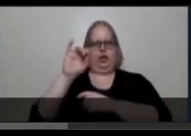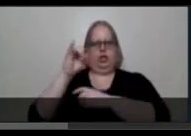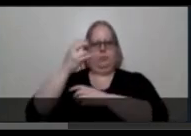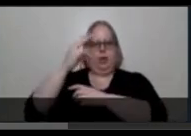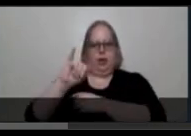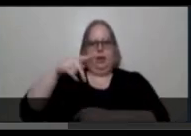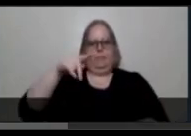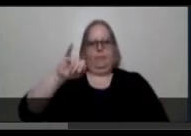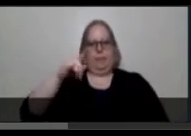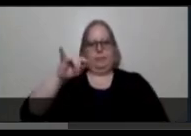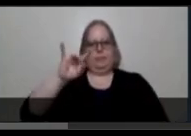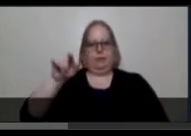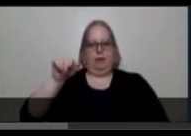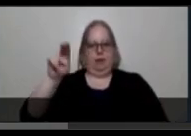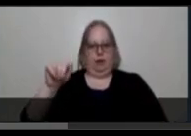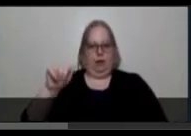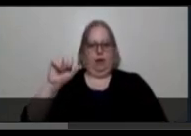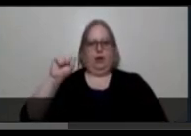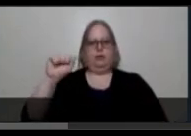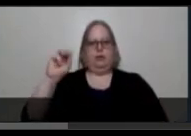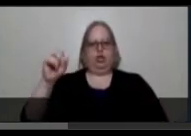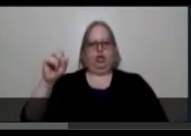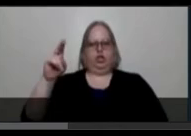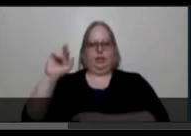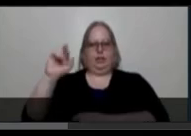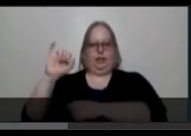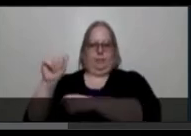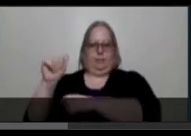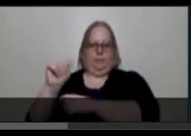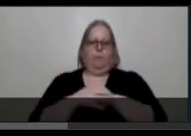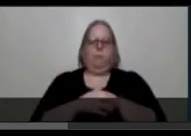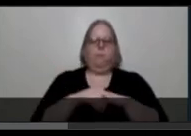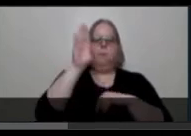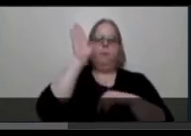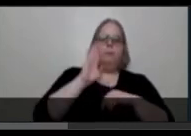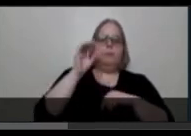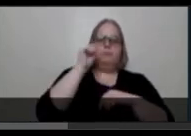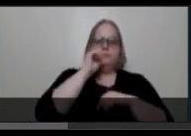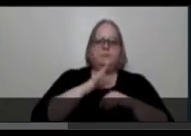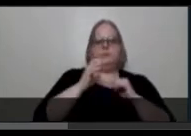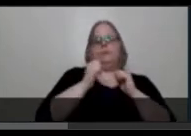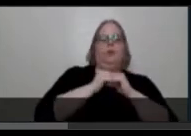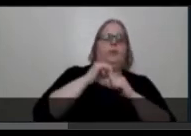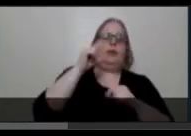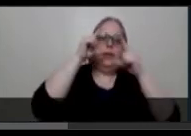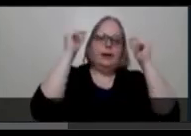Leah is pictured here as A brown femme with glasses and asymmetrical curly turquoise hair sits